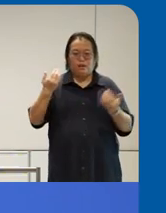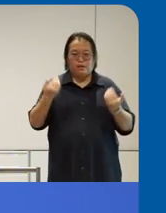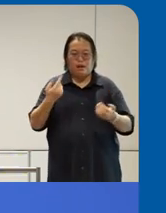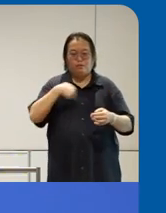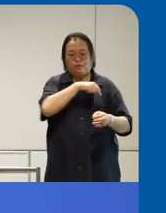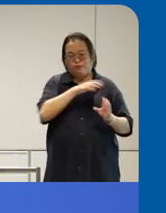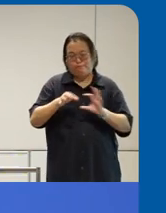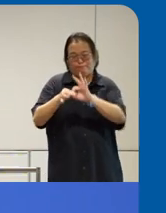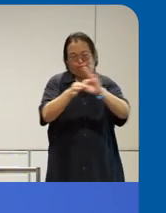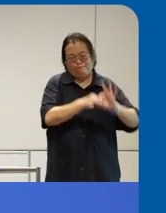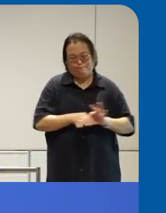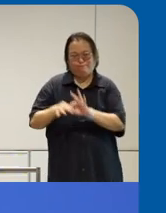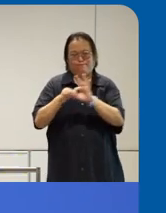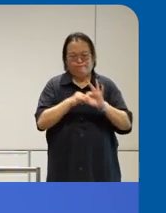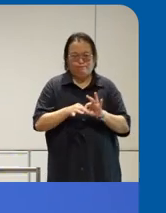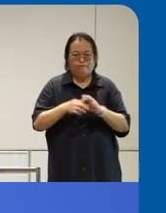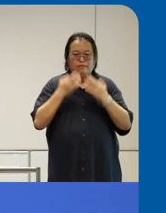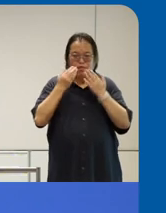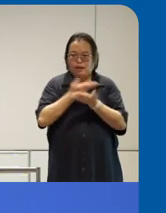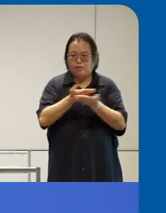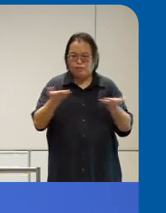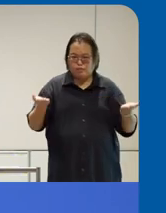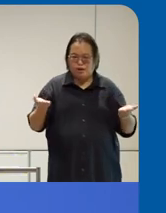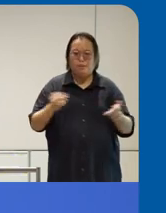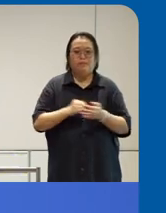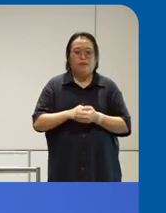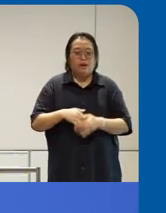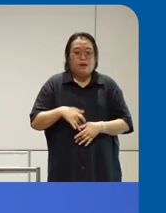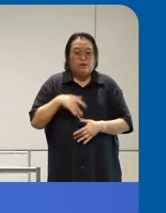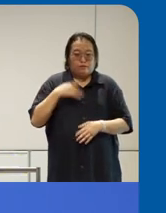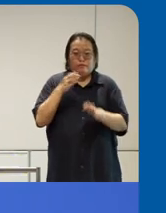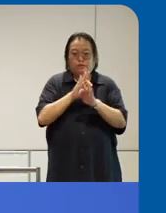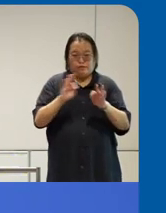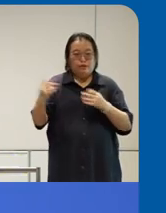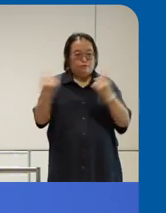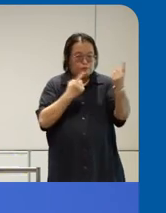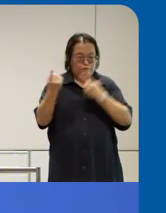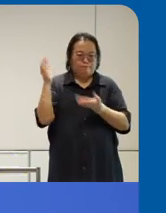connections so uh thank you all uh do feel free to look us up again and and yeah that's it for now